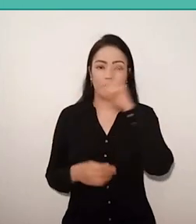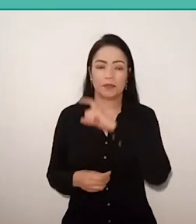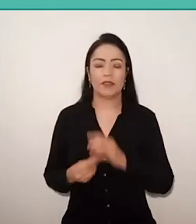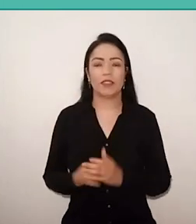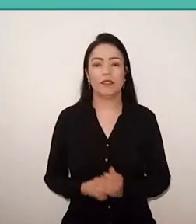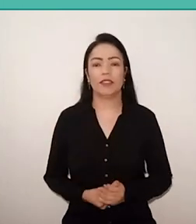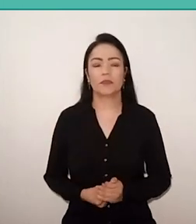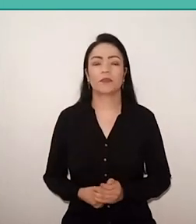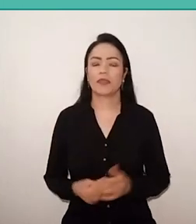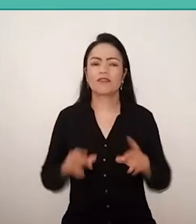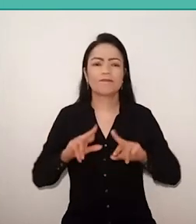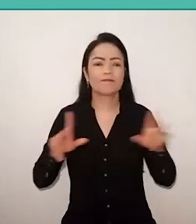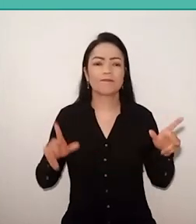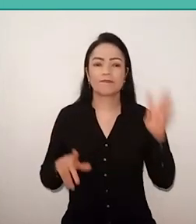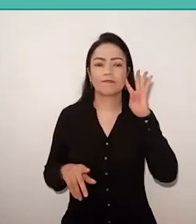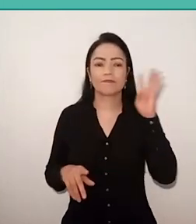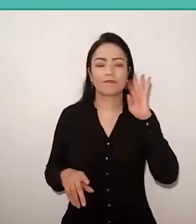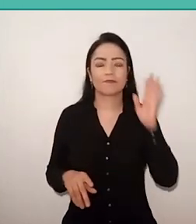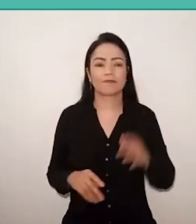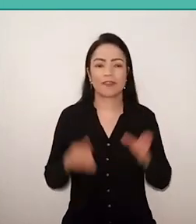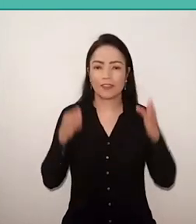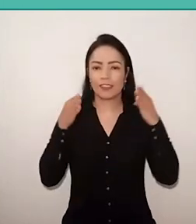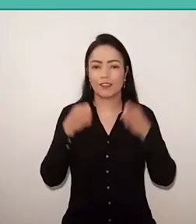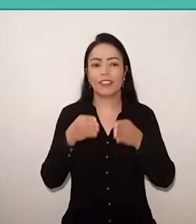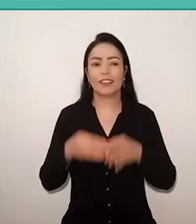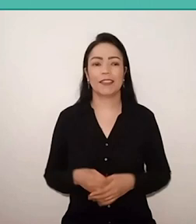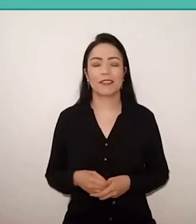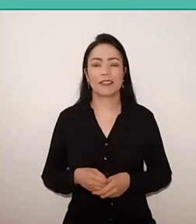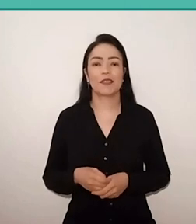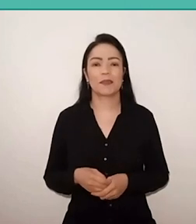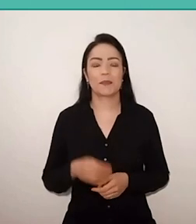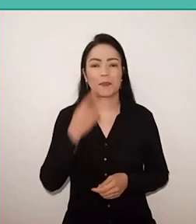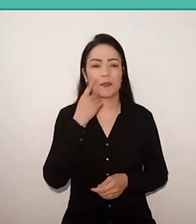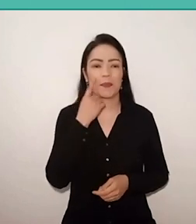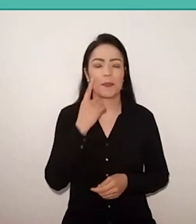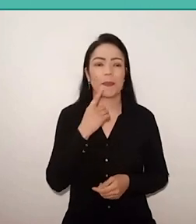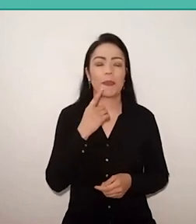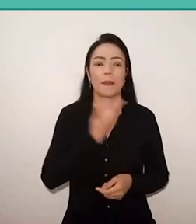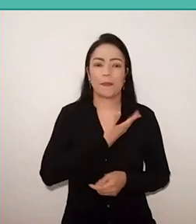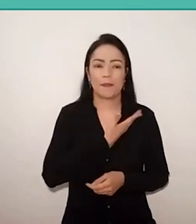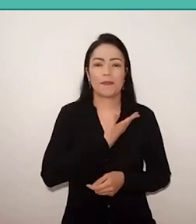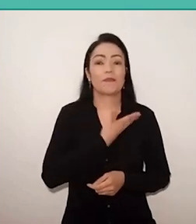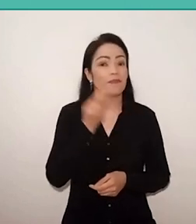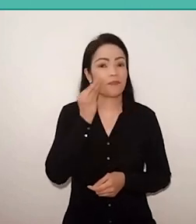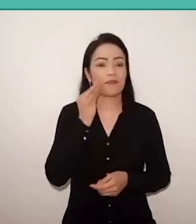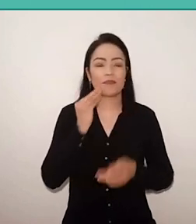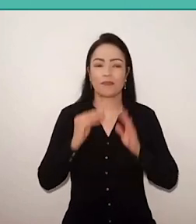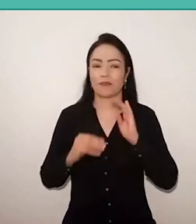so I will focus on one point, because colleagues have already highlighted enough what is